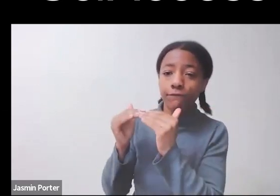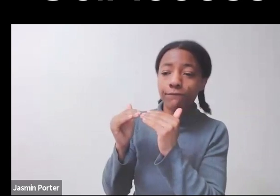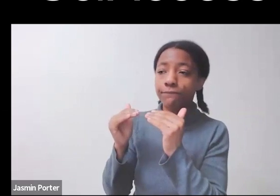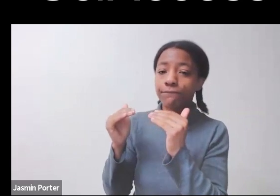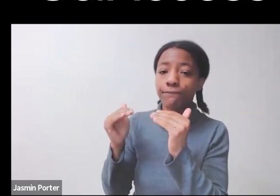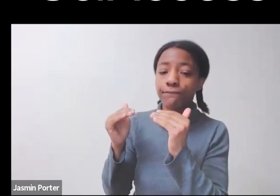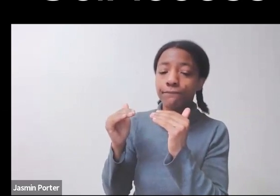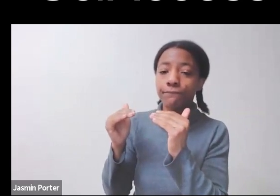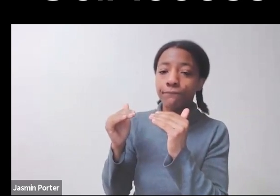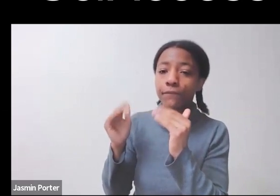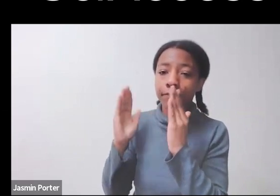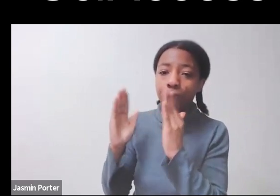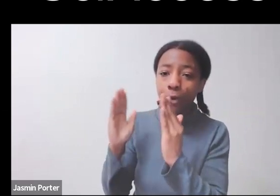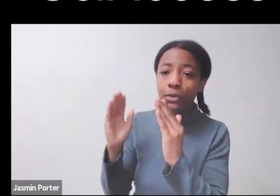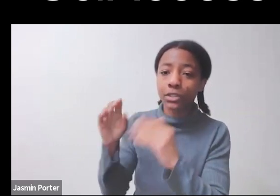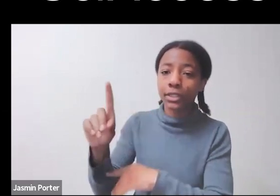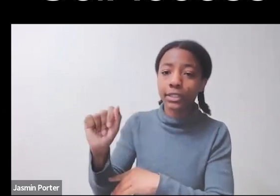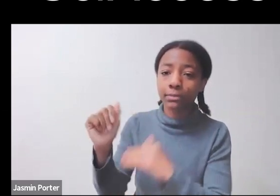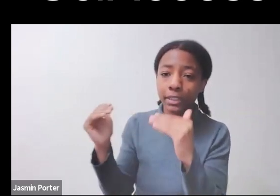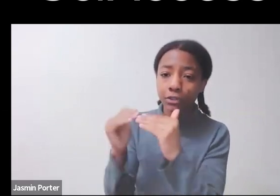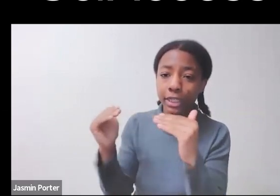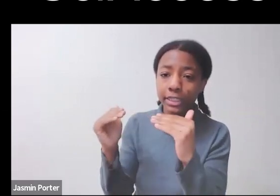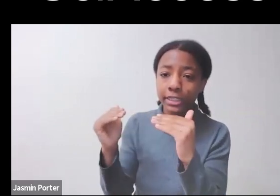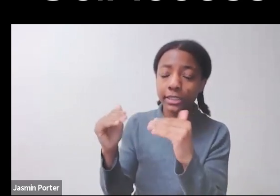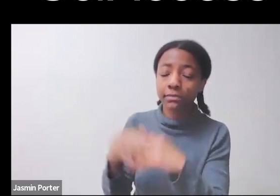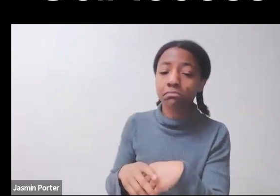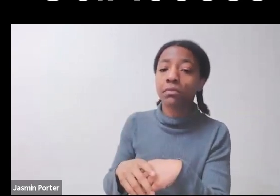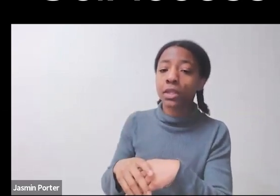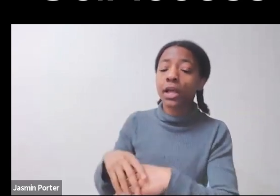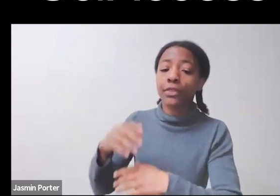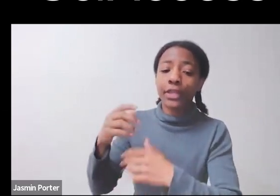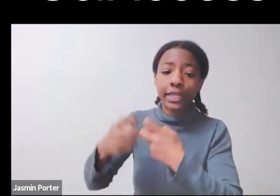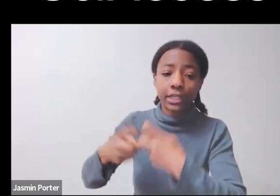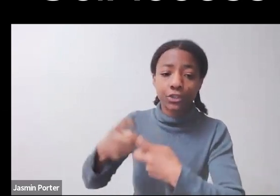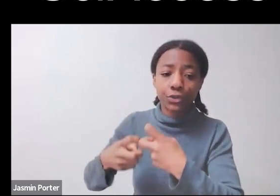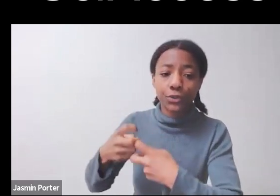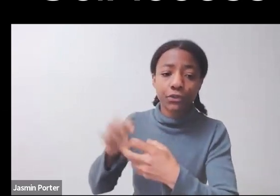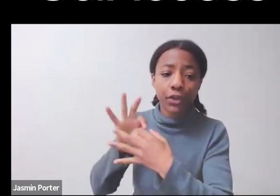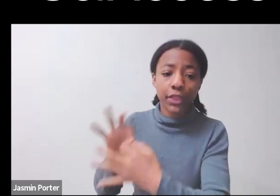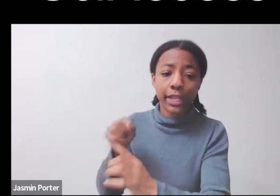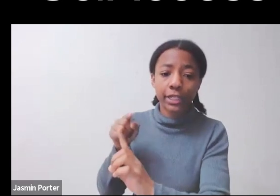the systemic issues of oppression and acting preemptively rather than reactionary.